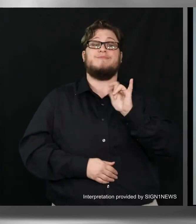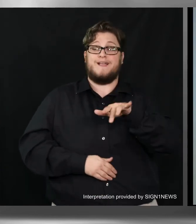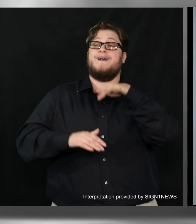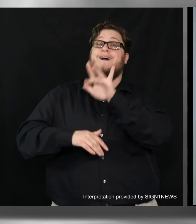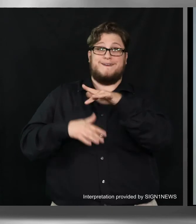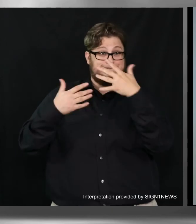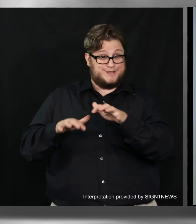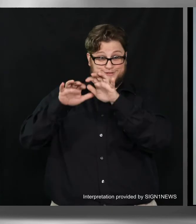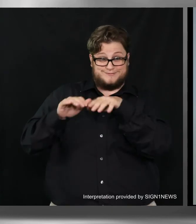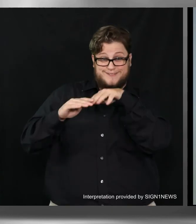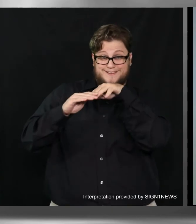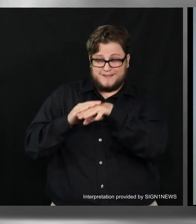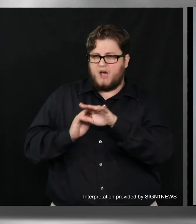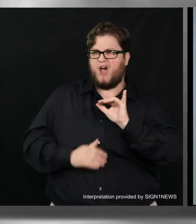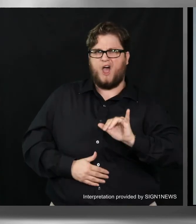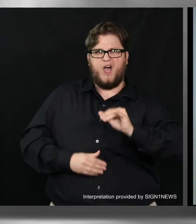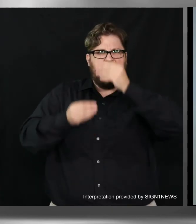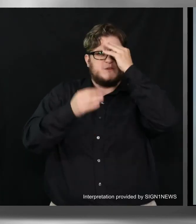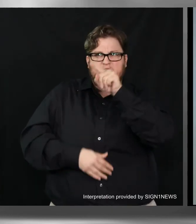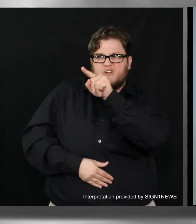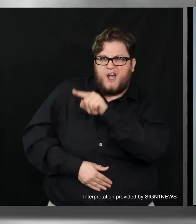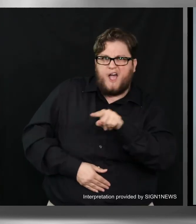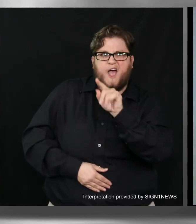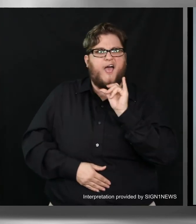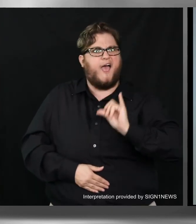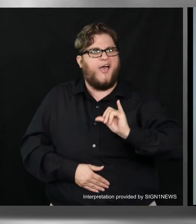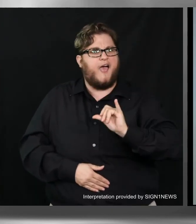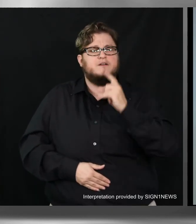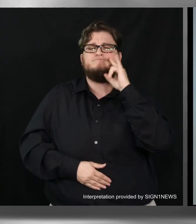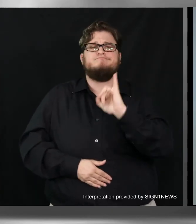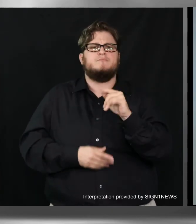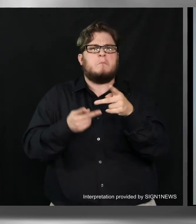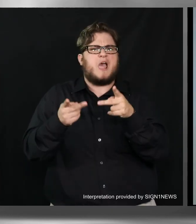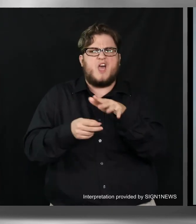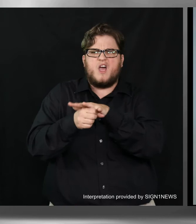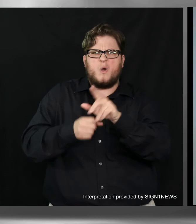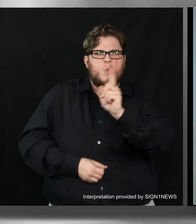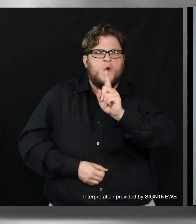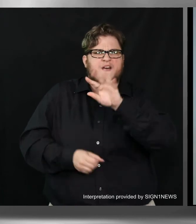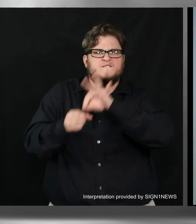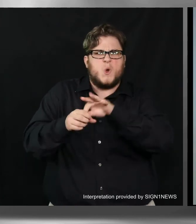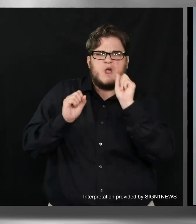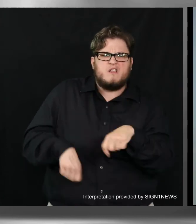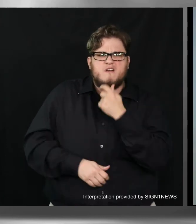good information like voting place for in-person voting, a list of current elected officials,